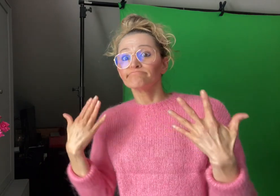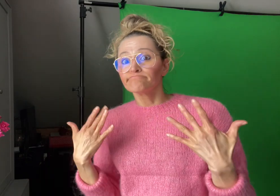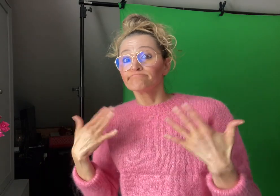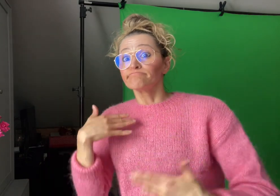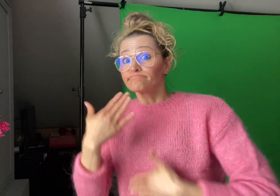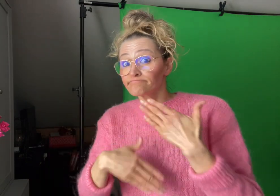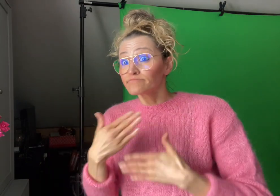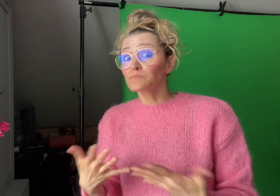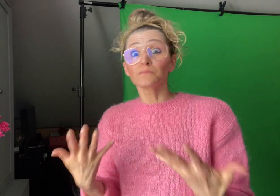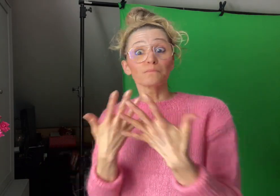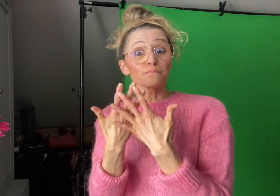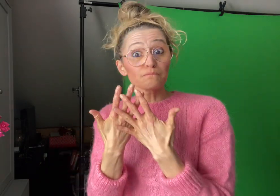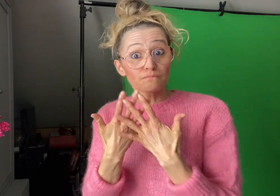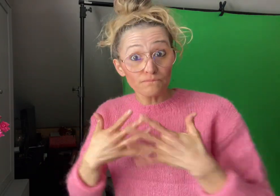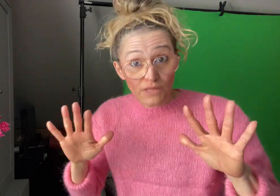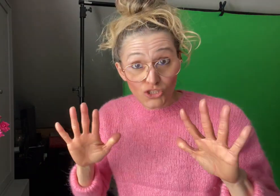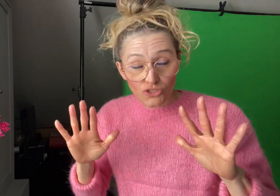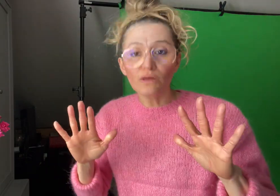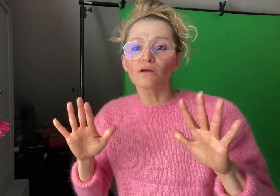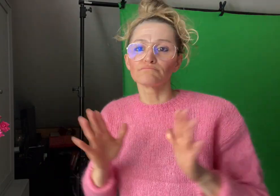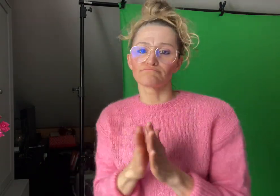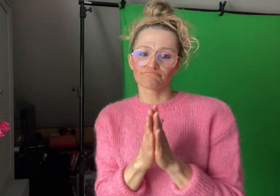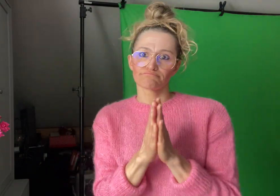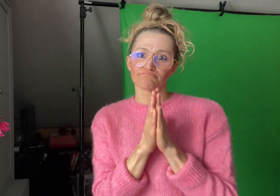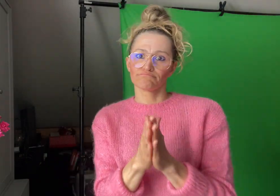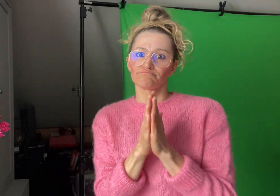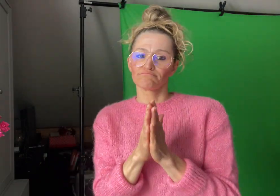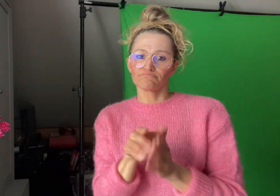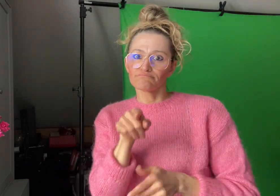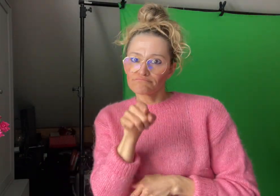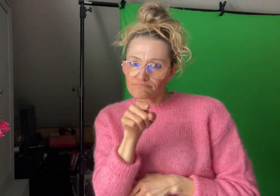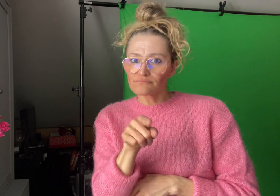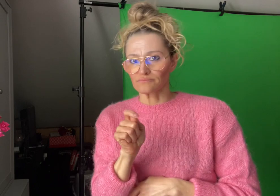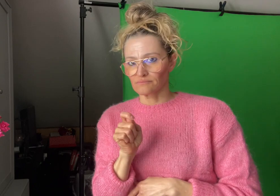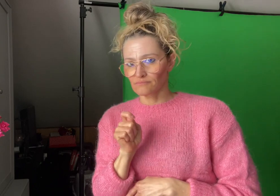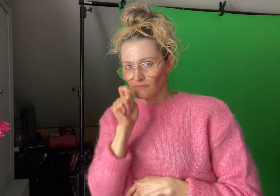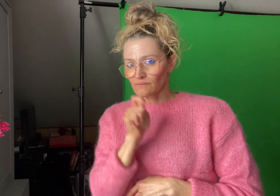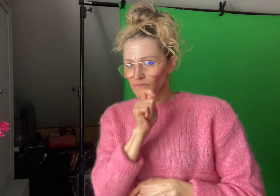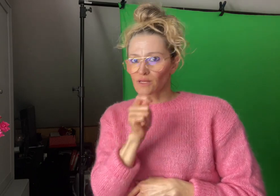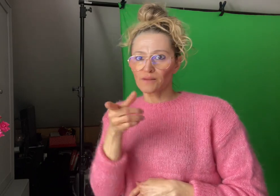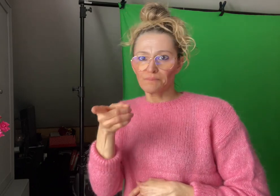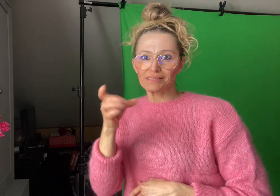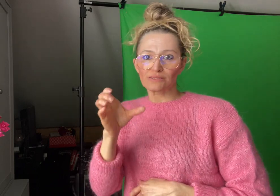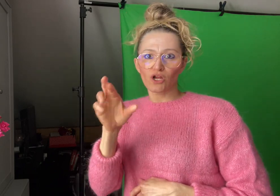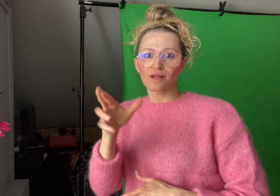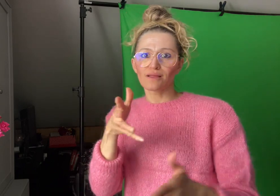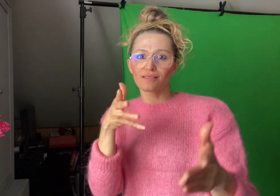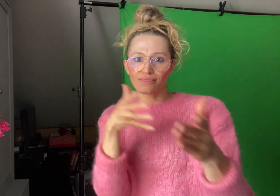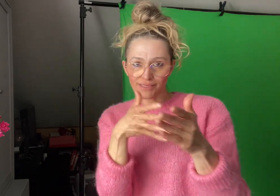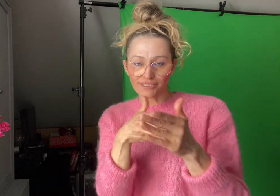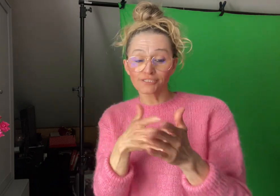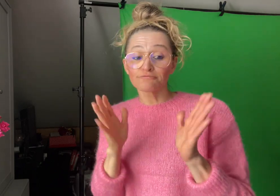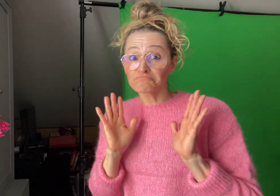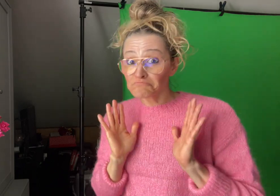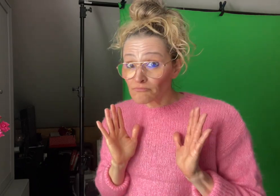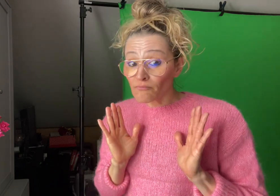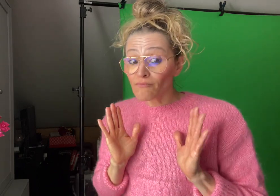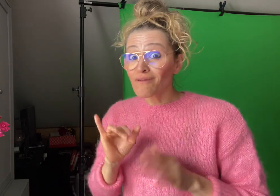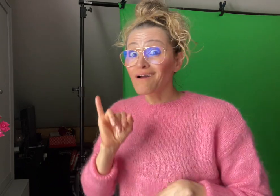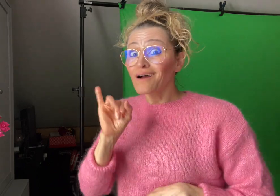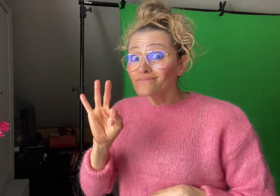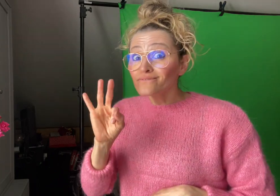to undergo a PCR test. If the result is positive,